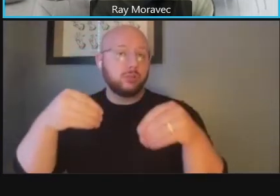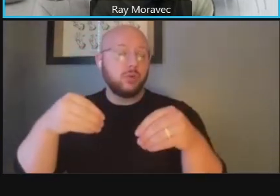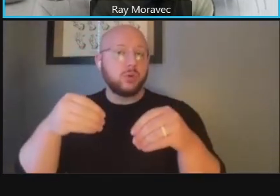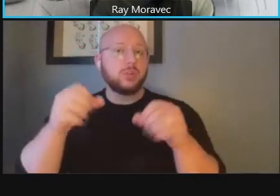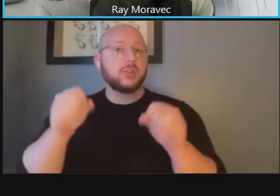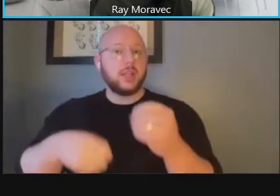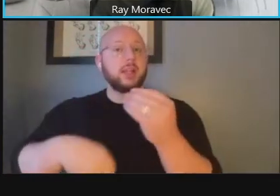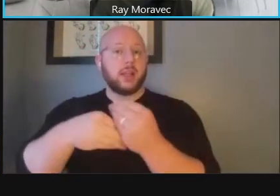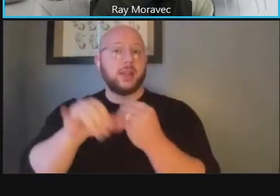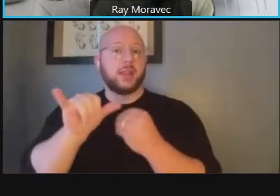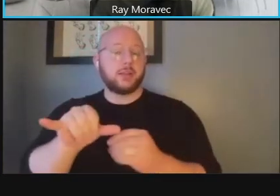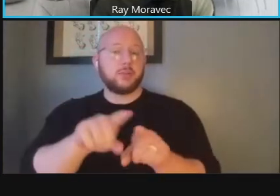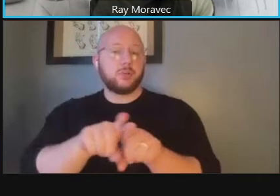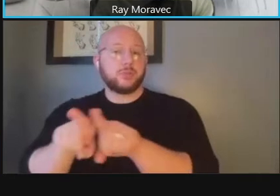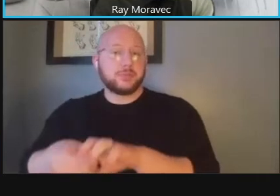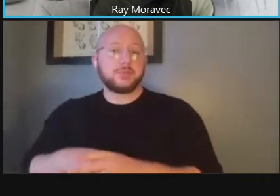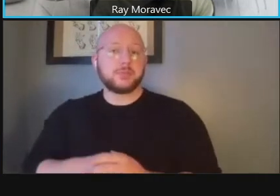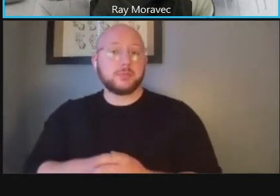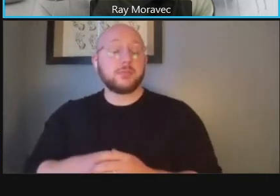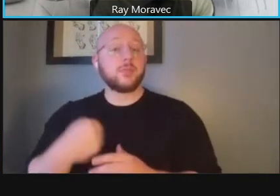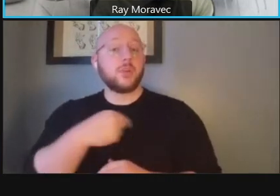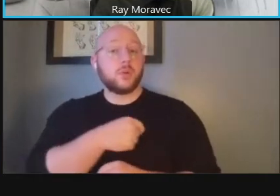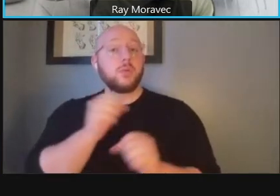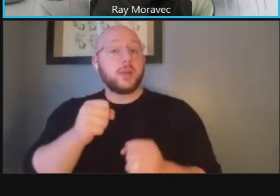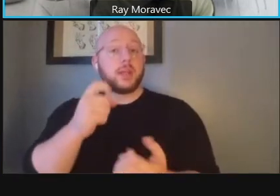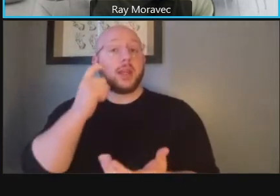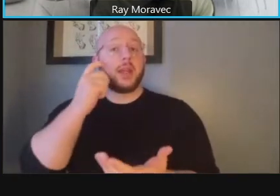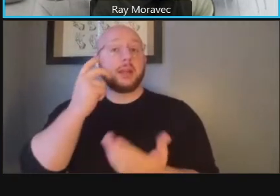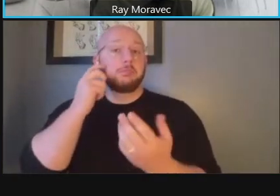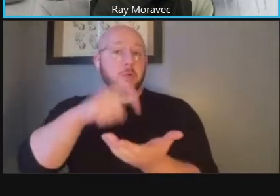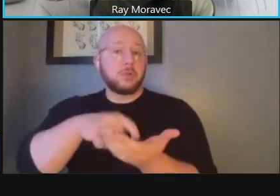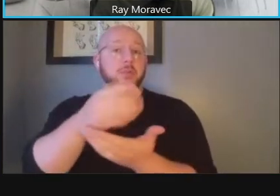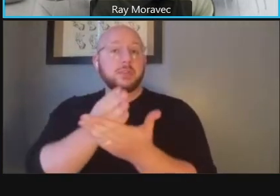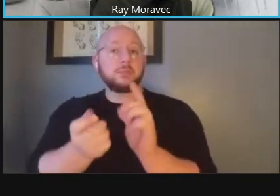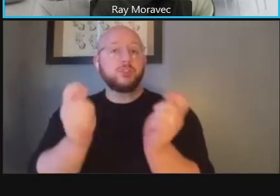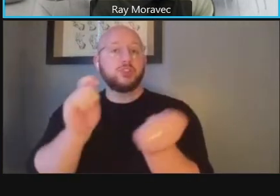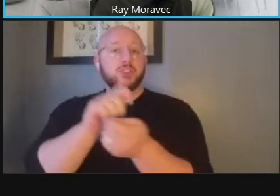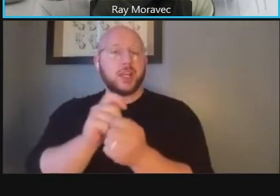and looking at that we are seeing some great change issues between the sidewalks and buildings